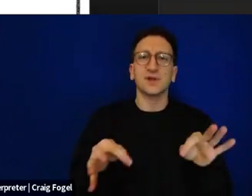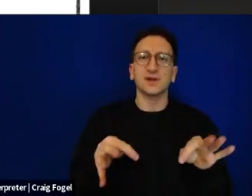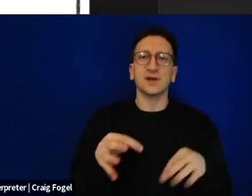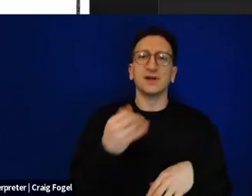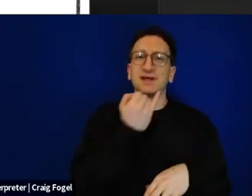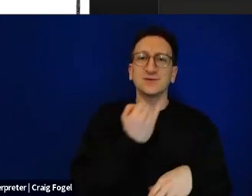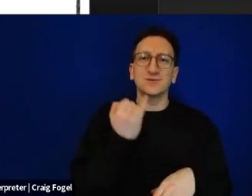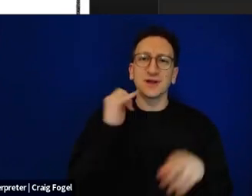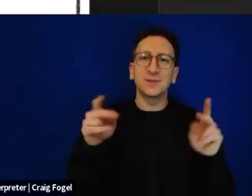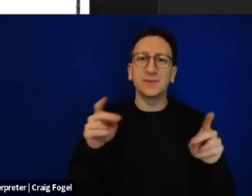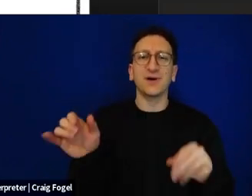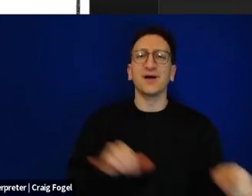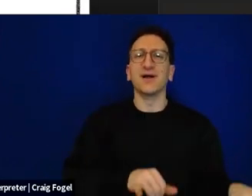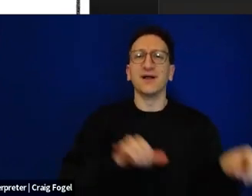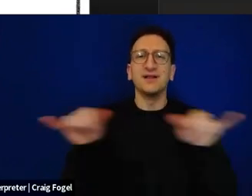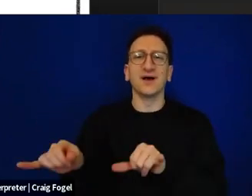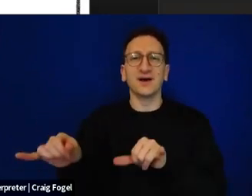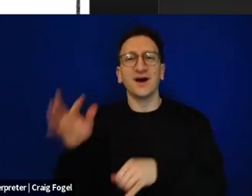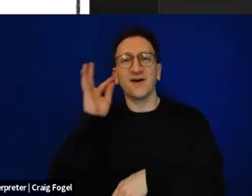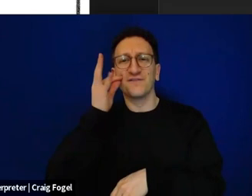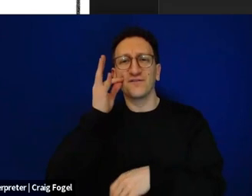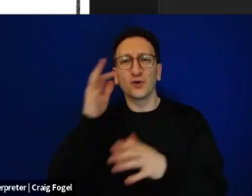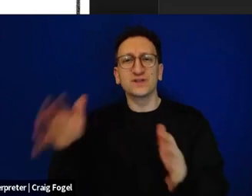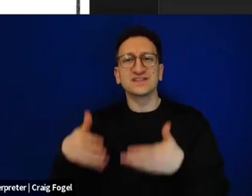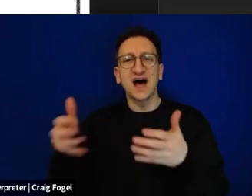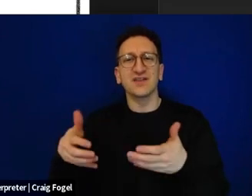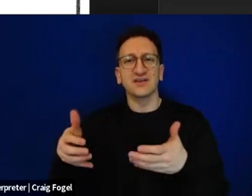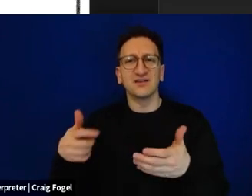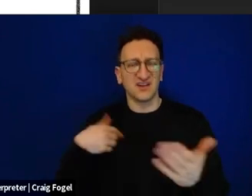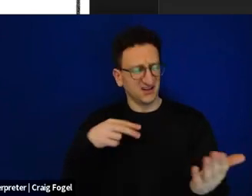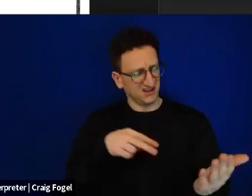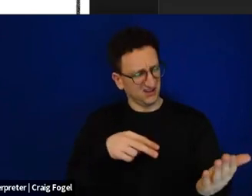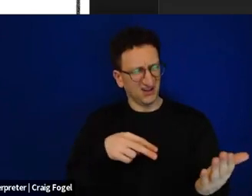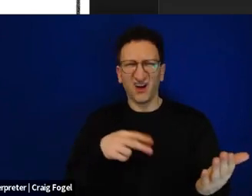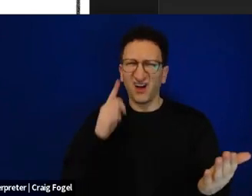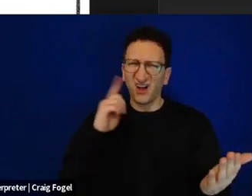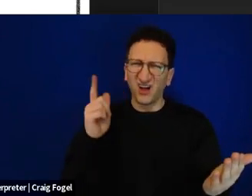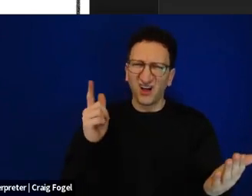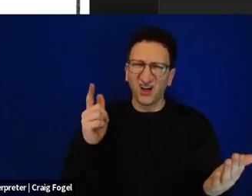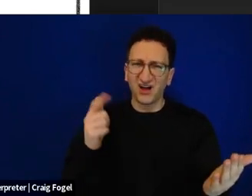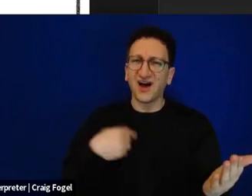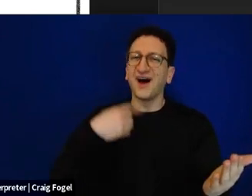I'd never heard such an analogy before and I became very curious, and starting going through it and I wrote to my friend Alon Pauker from Kibbutz Be'eri who sent